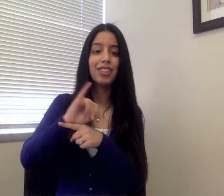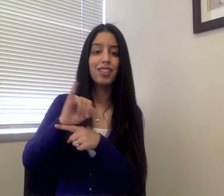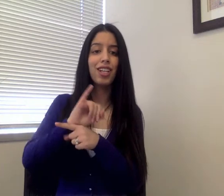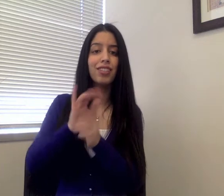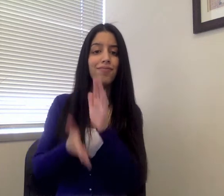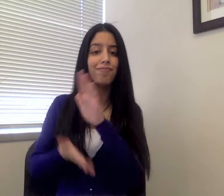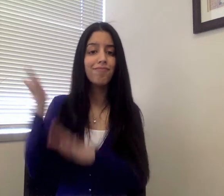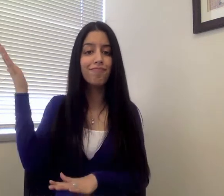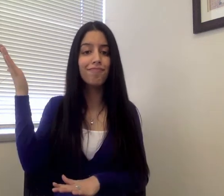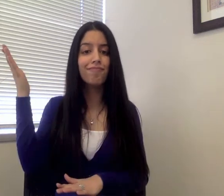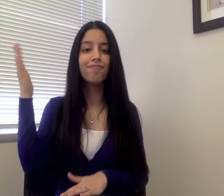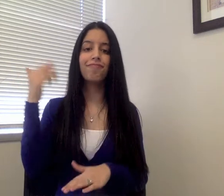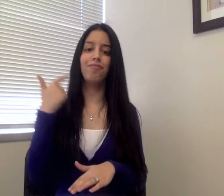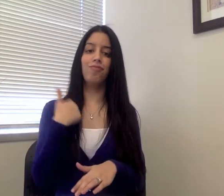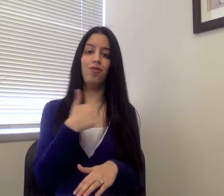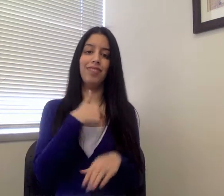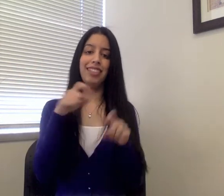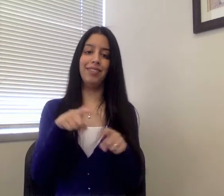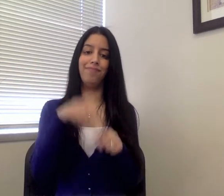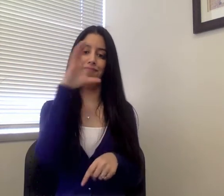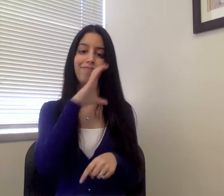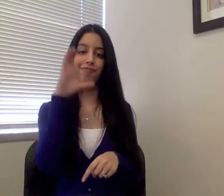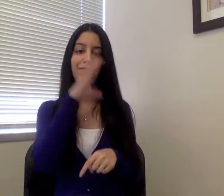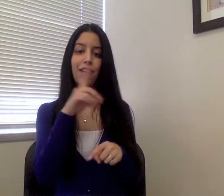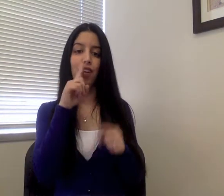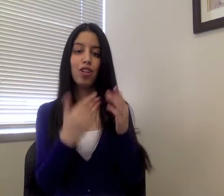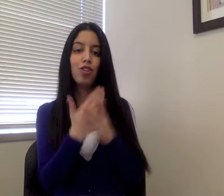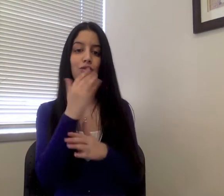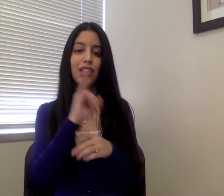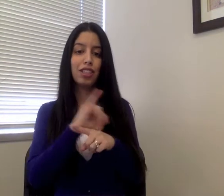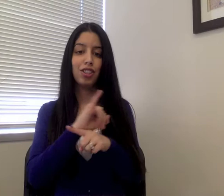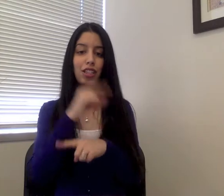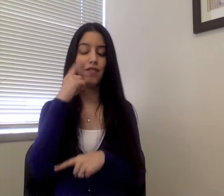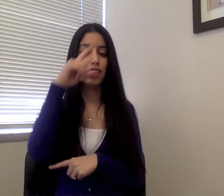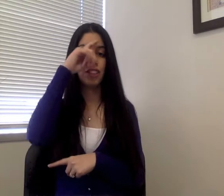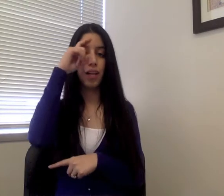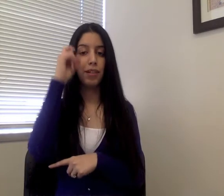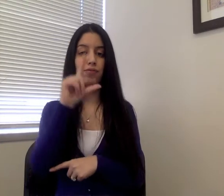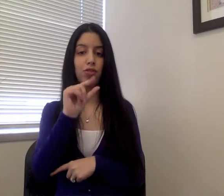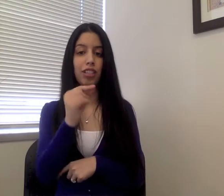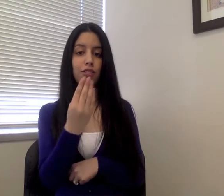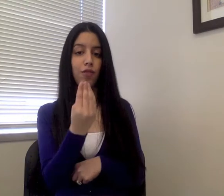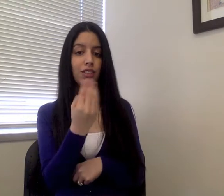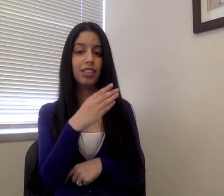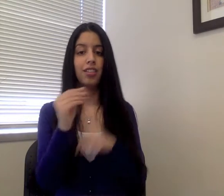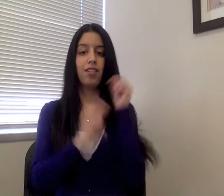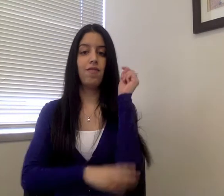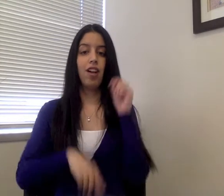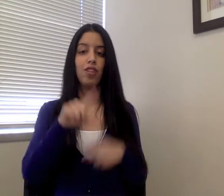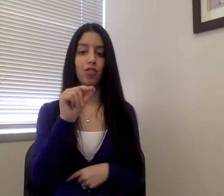those interns leaving, we are currently looking for new interns for the summer of 2014 and